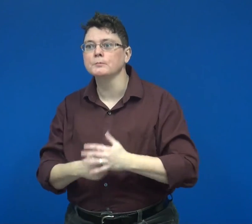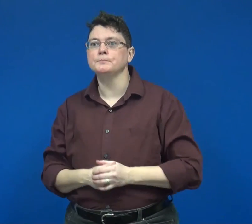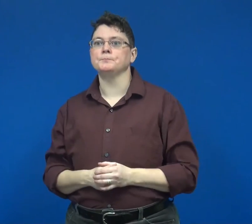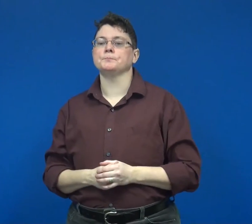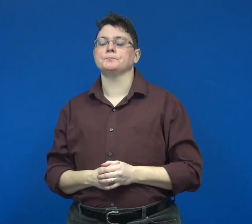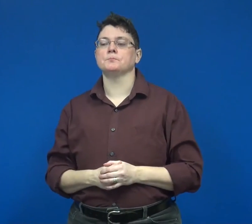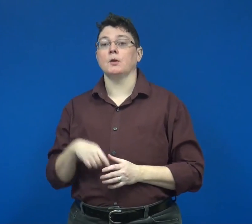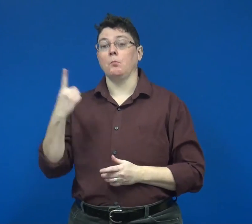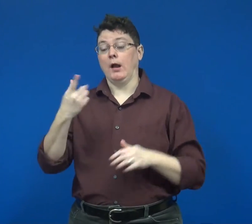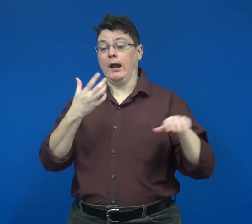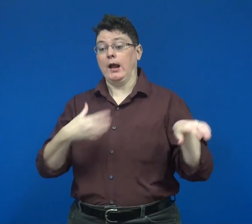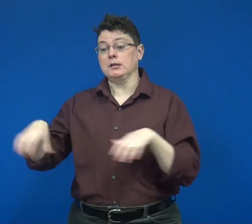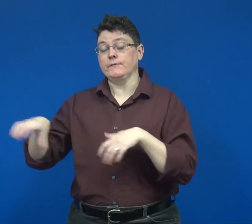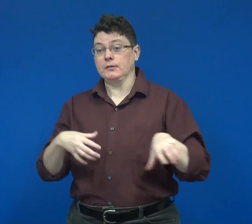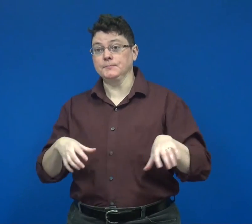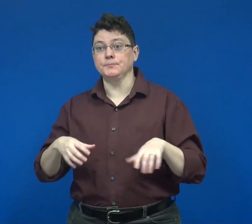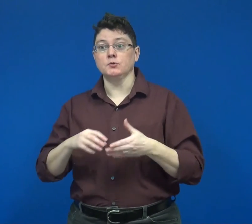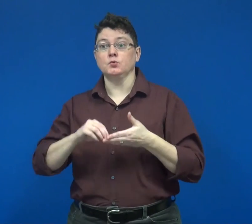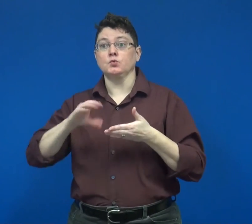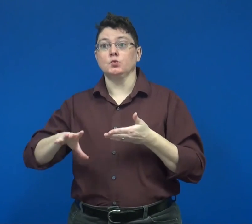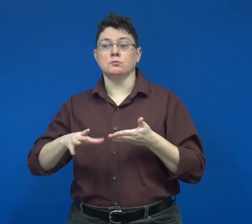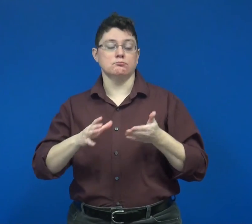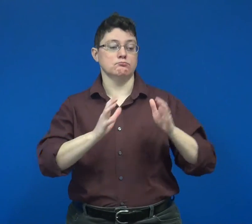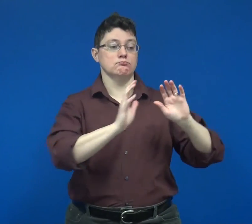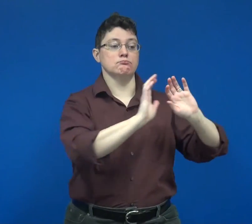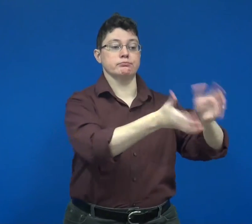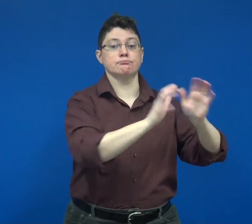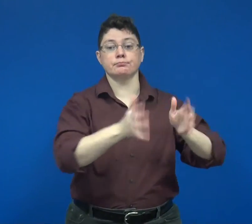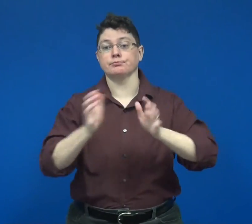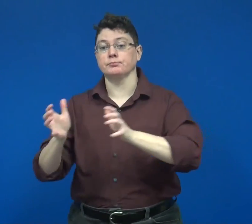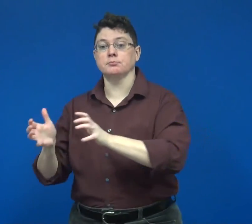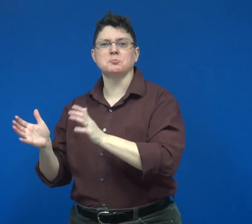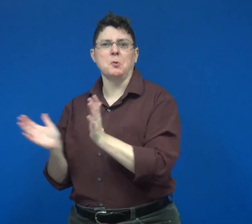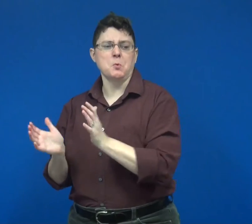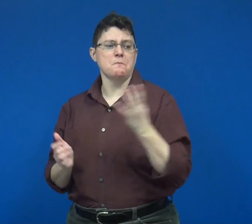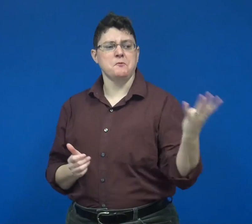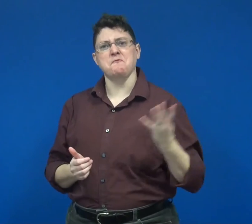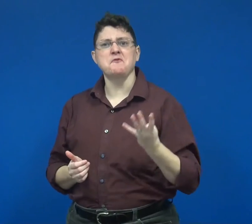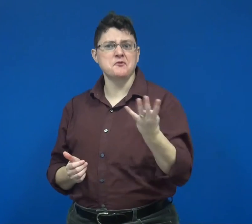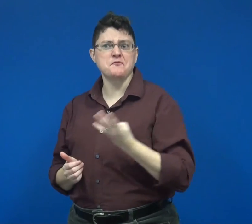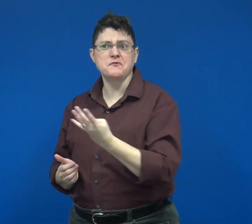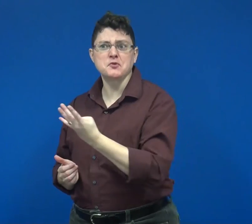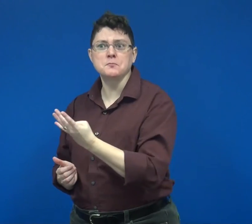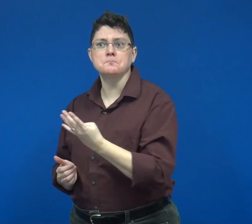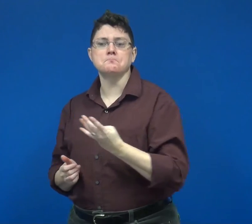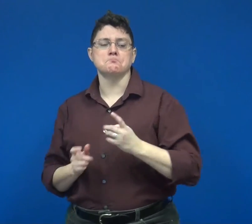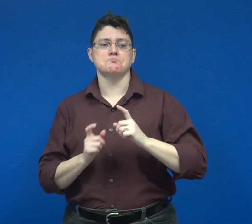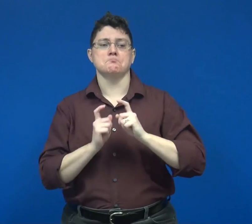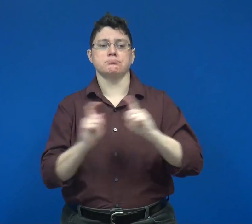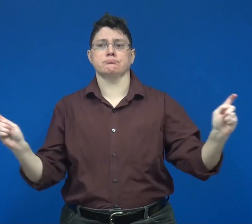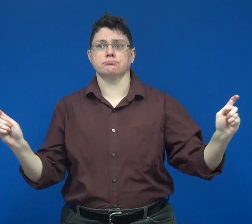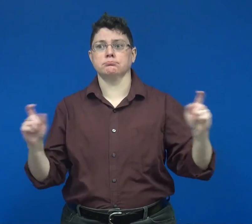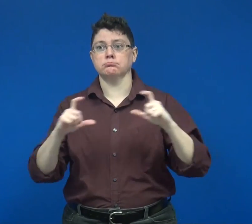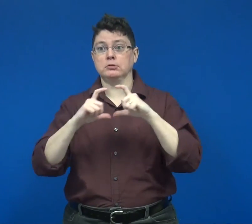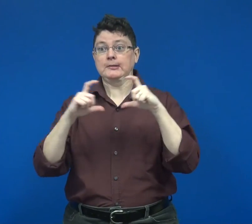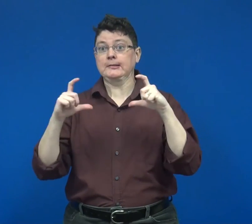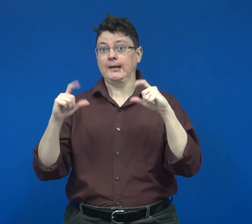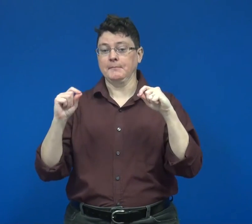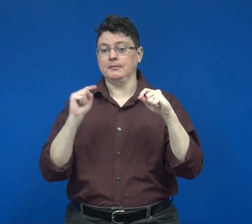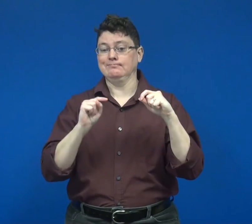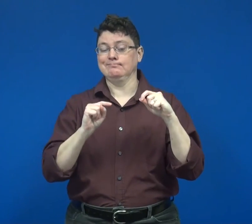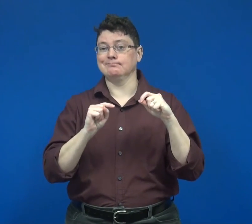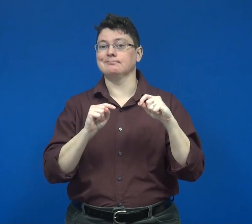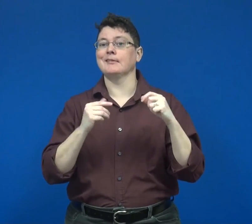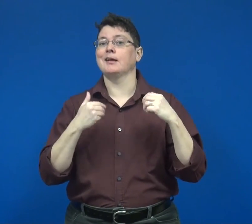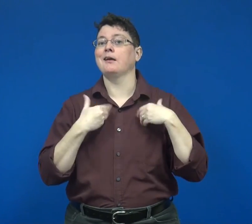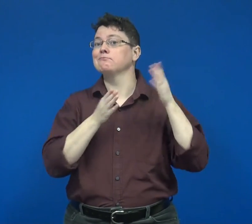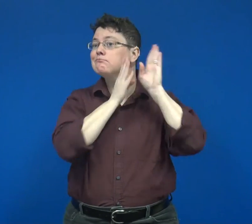For one activity, students working in small groups were provided audist statements.